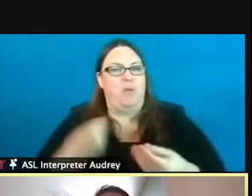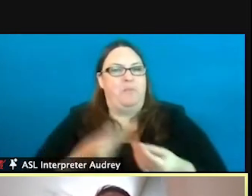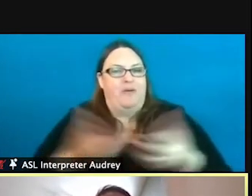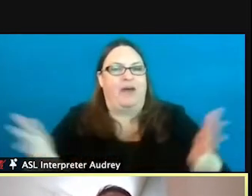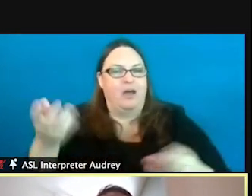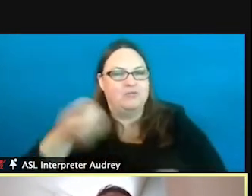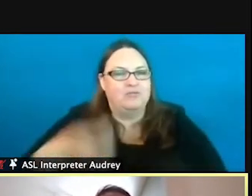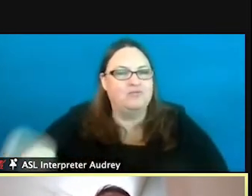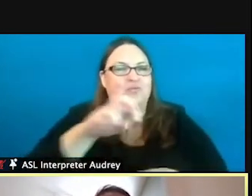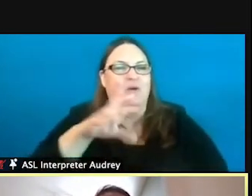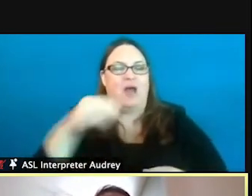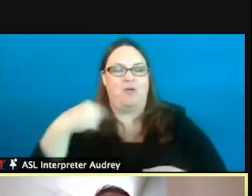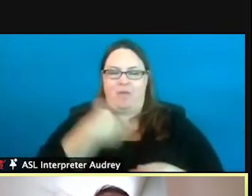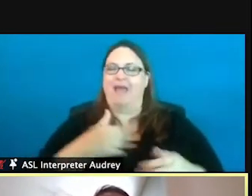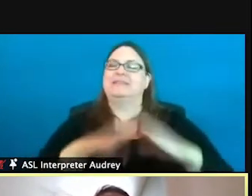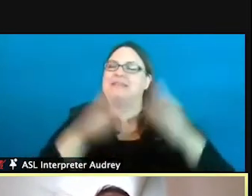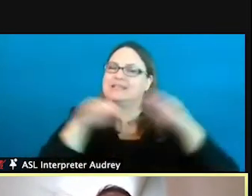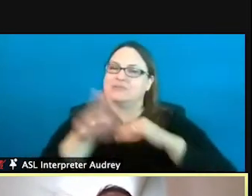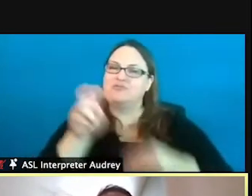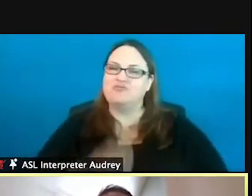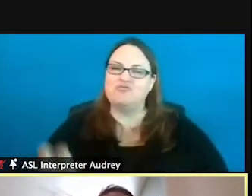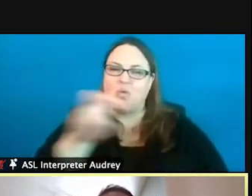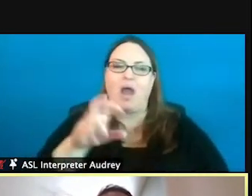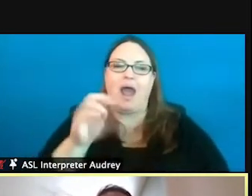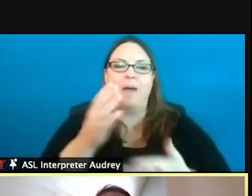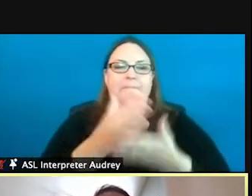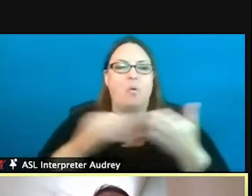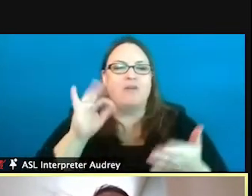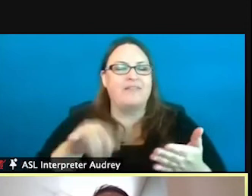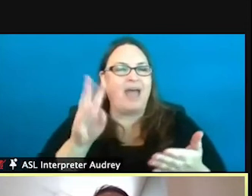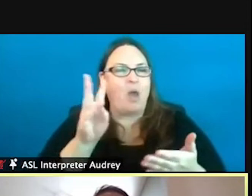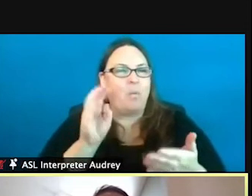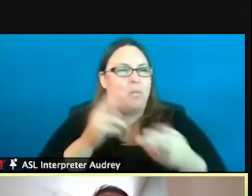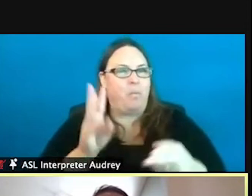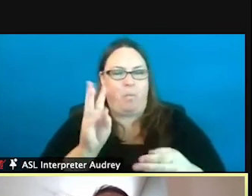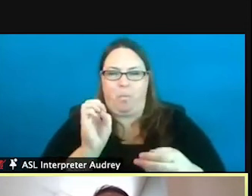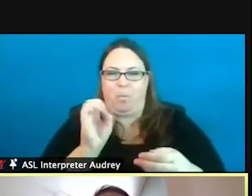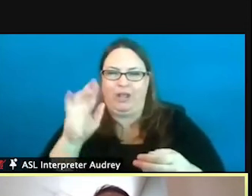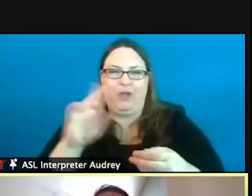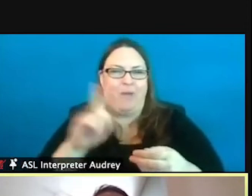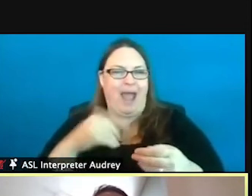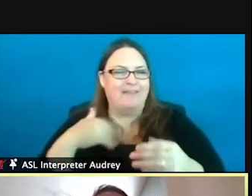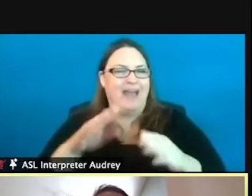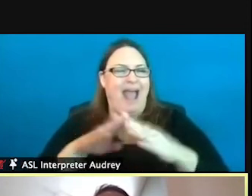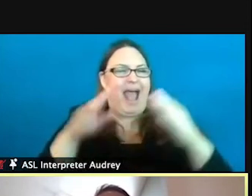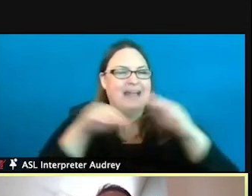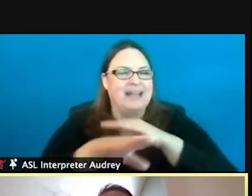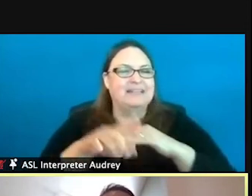accessible tours, and portions of the weir where, you know, access is optimal for people,